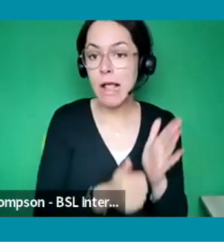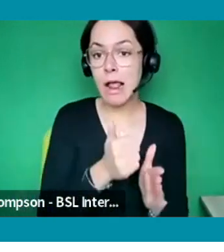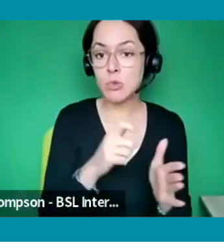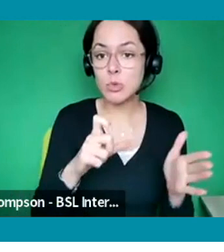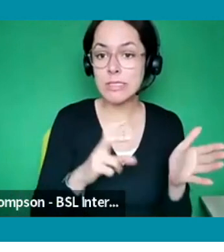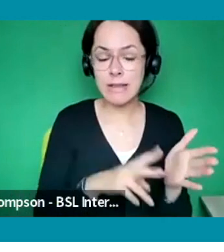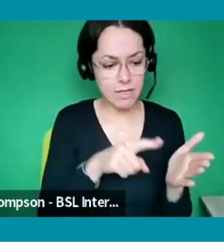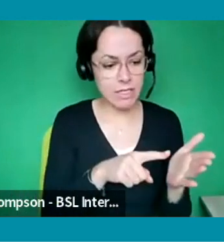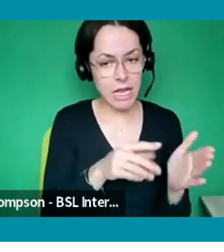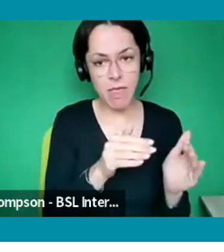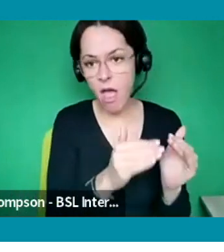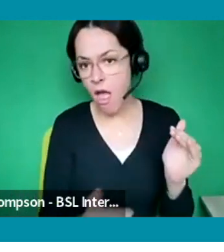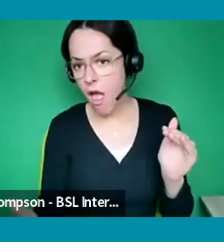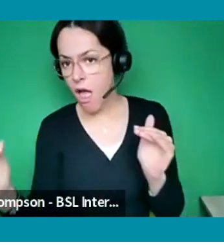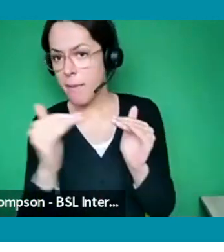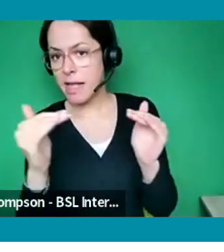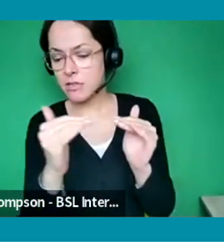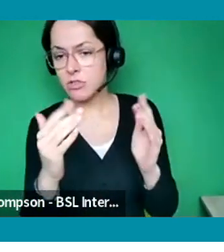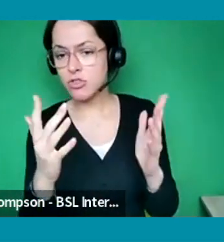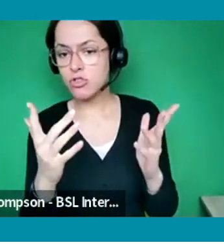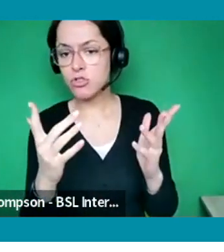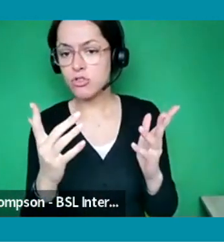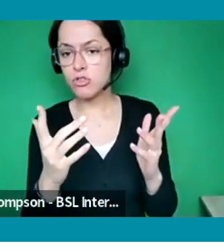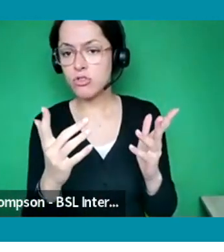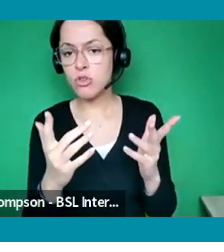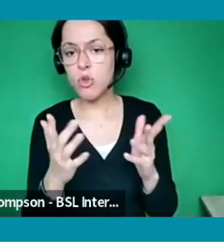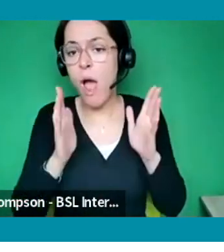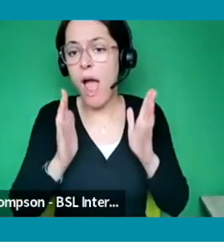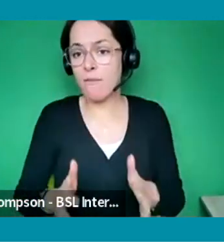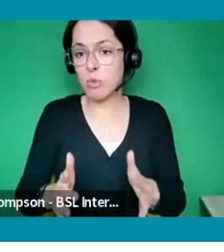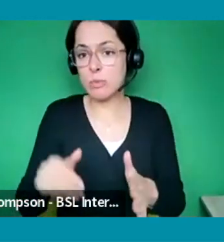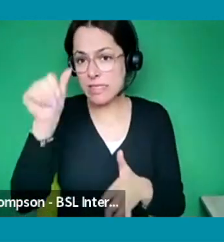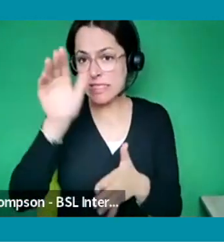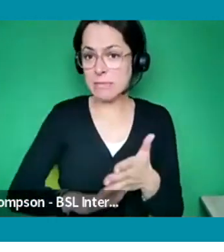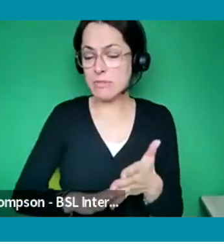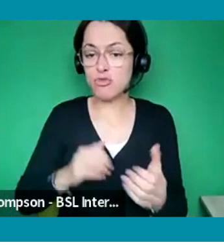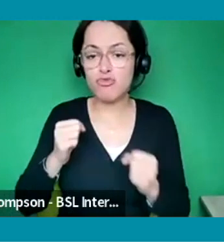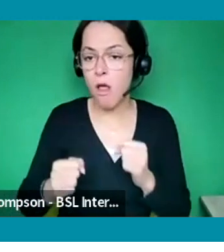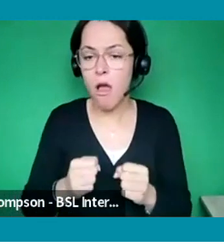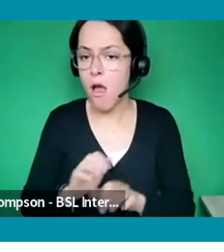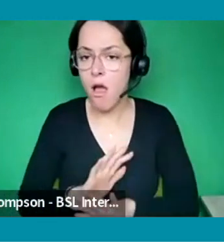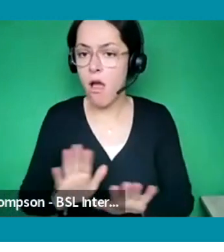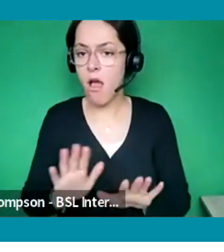will absolutely consider applications of that. You don't have to be an experienced Runner at all. That's the whole point of the scheme.